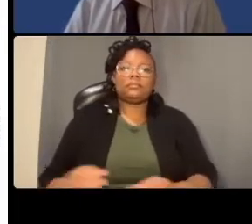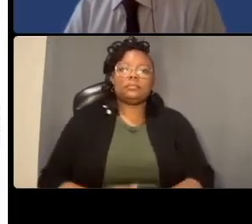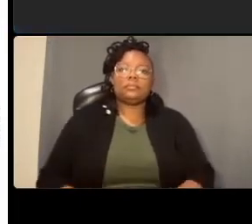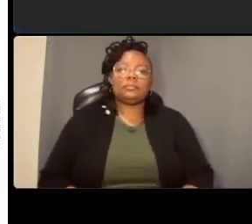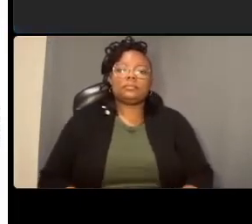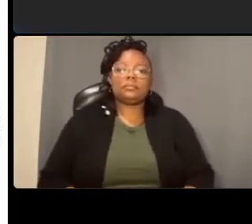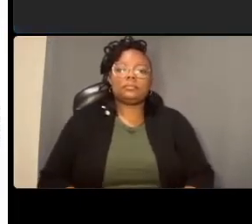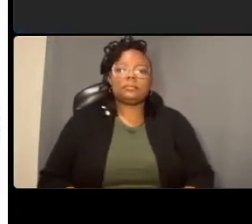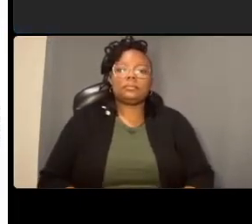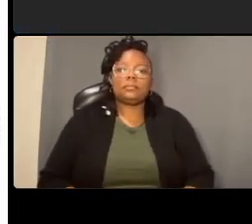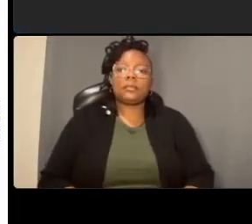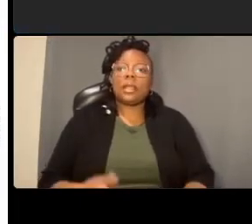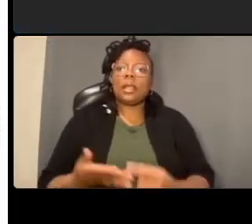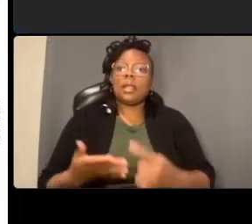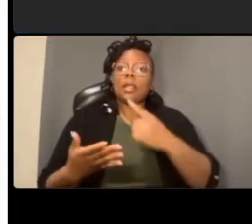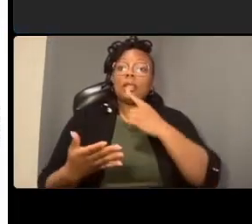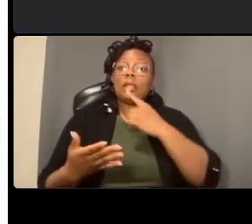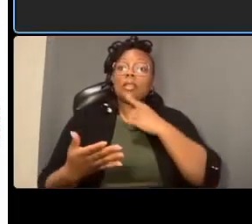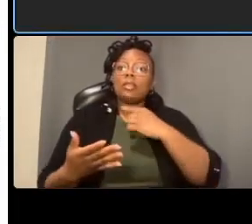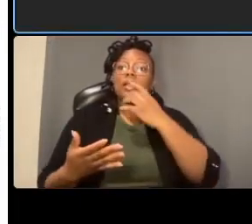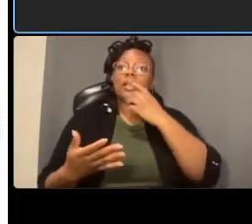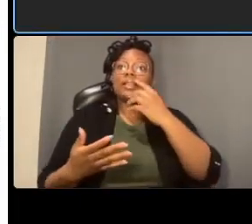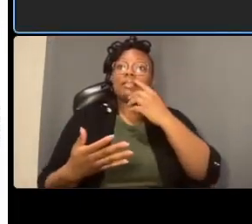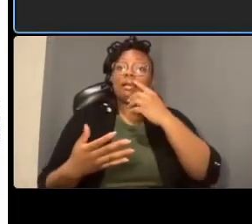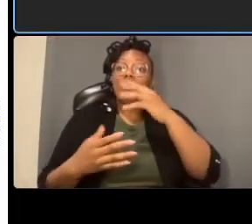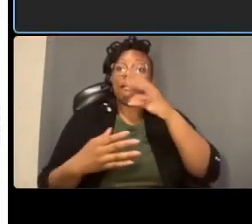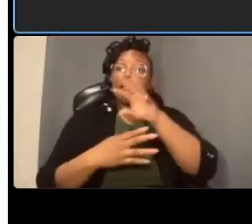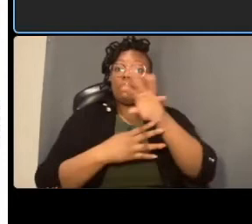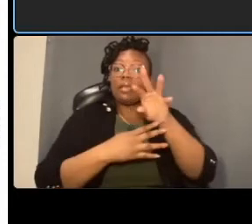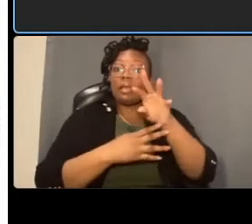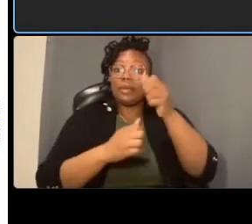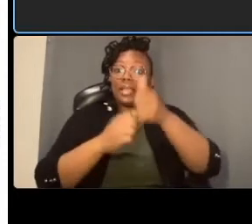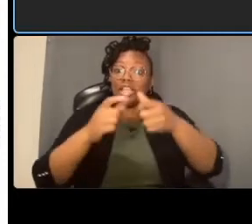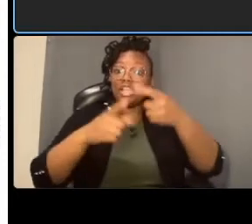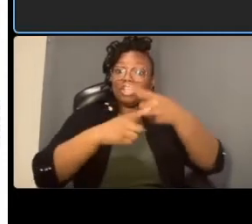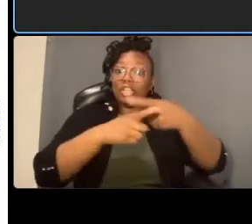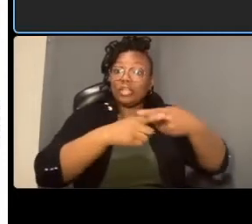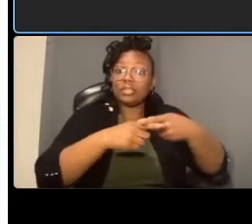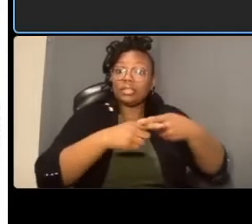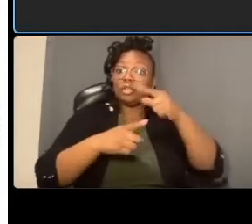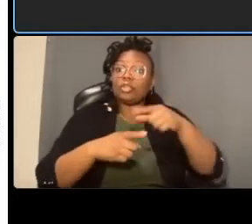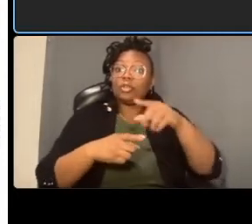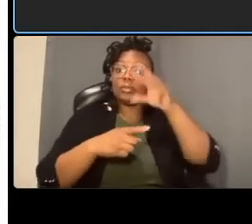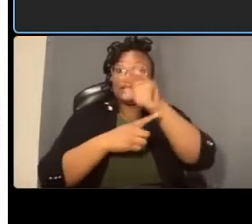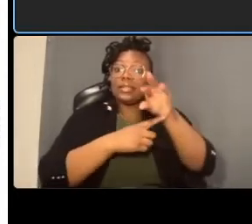necessary especially for scooter and by bike traffic along the traditional uh motorized